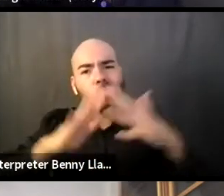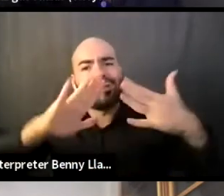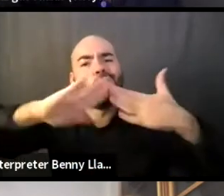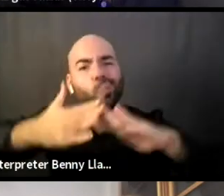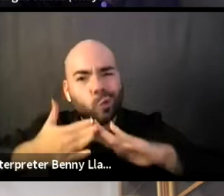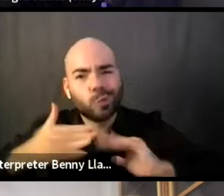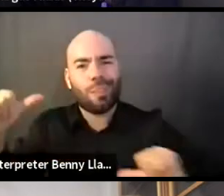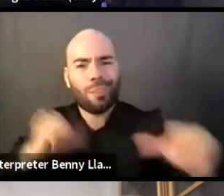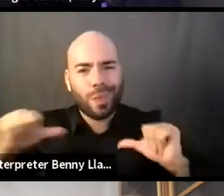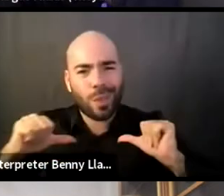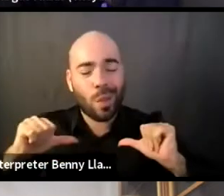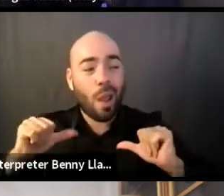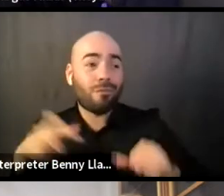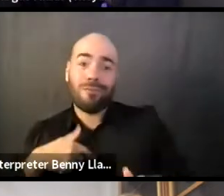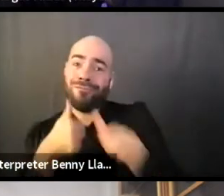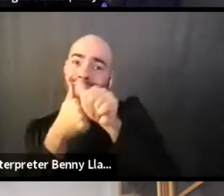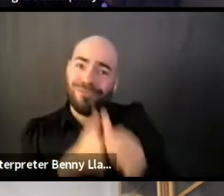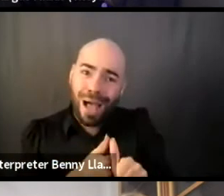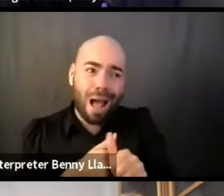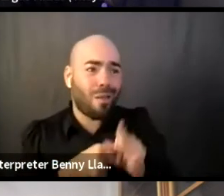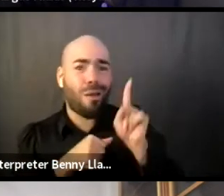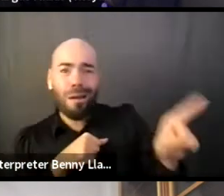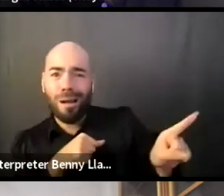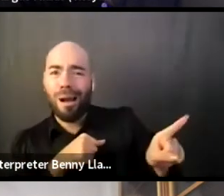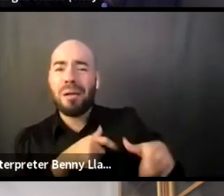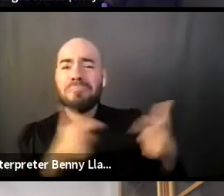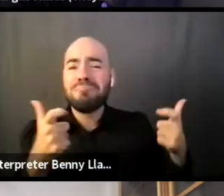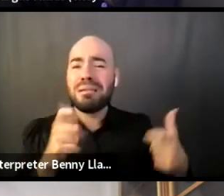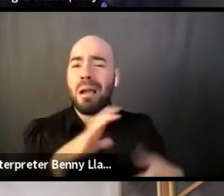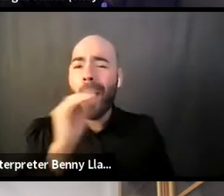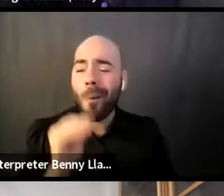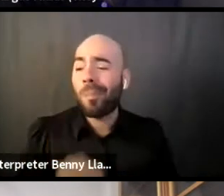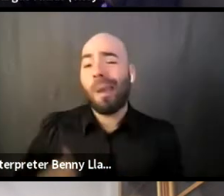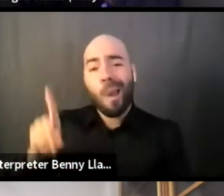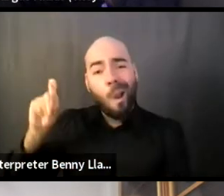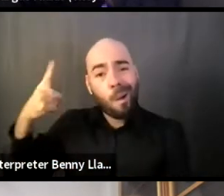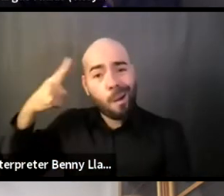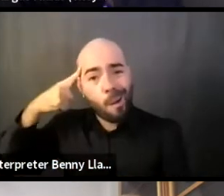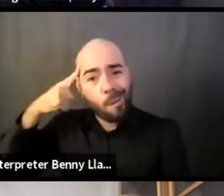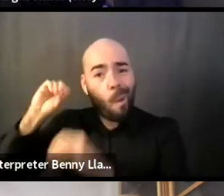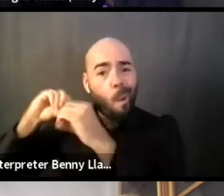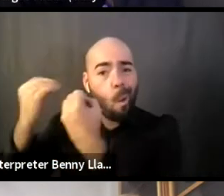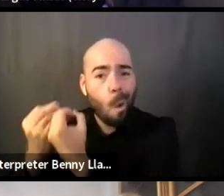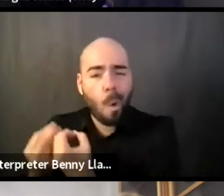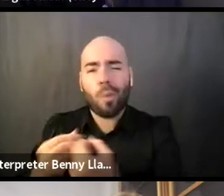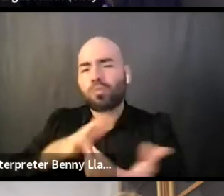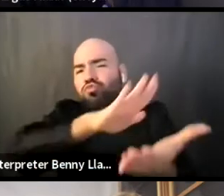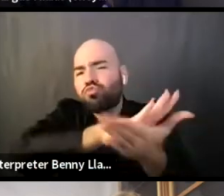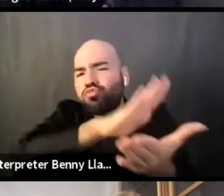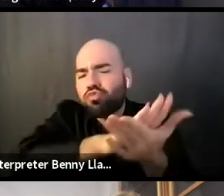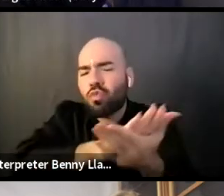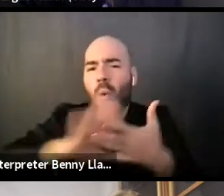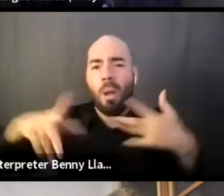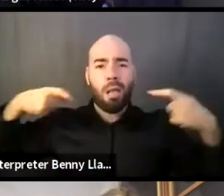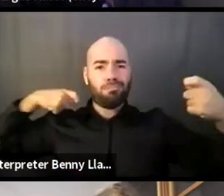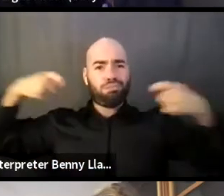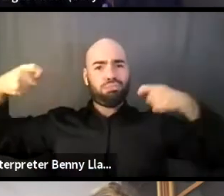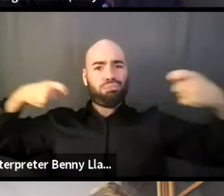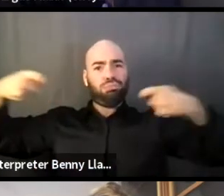by government organizations or schools and not having, yeah, to fit into a box.